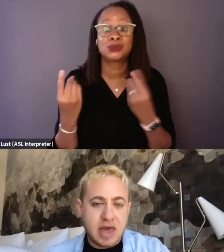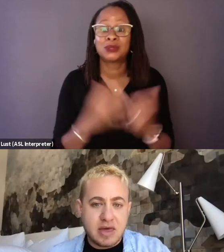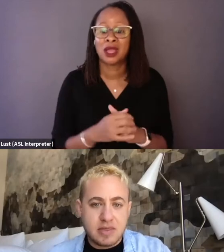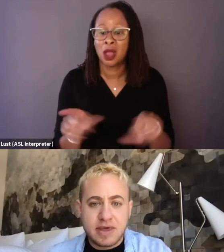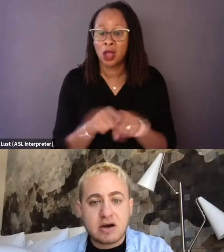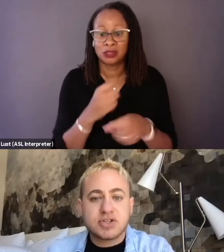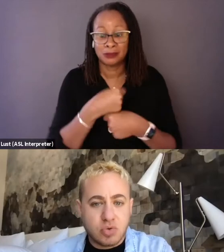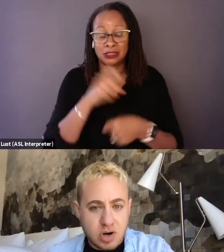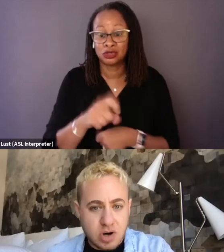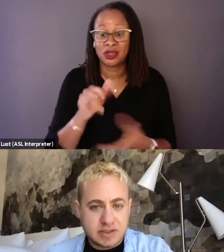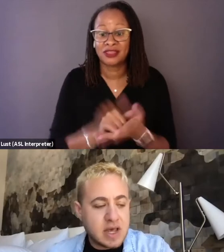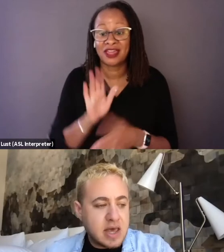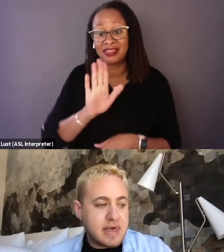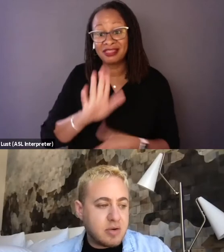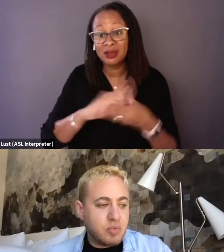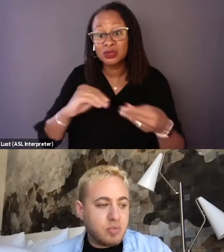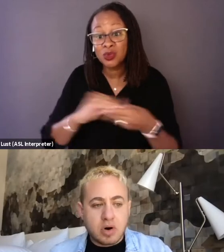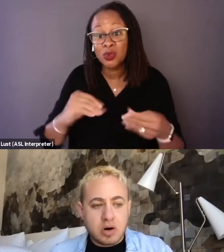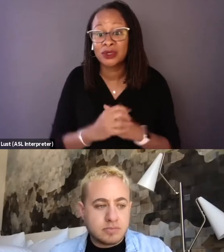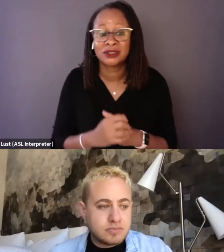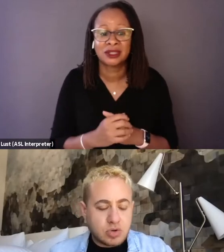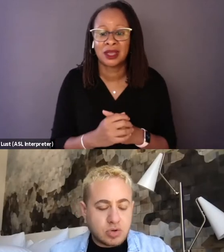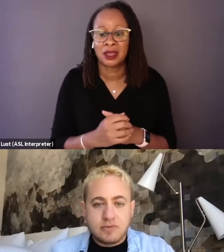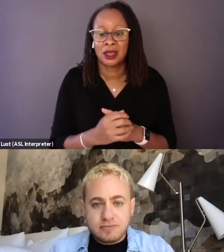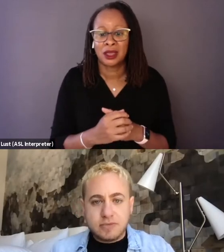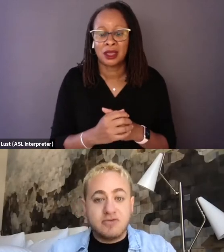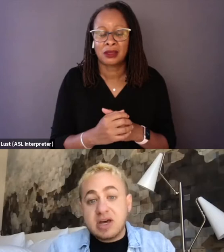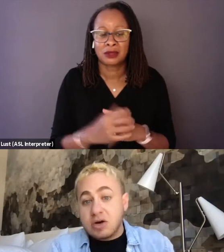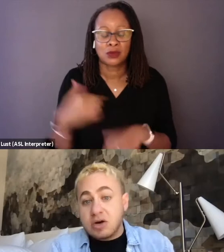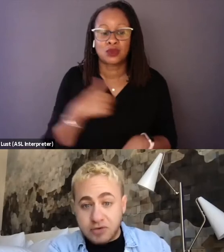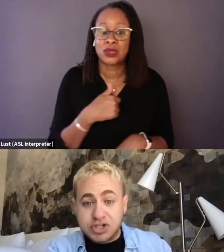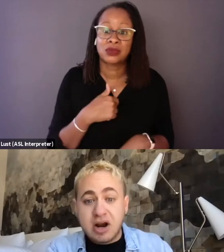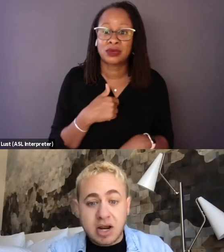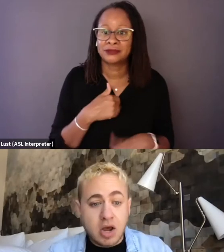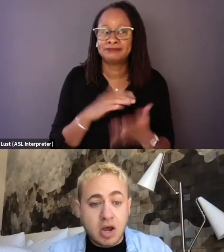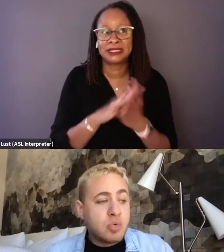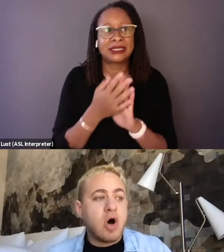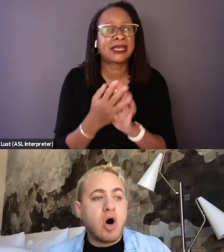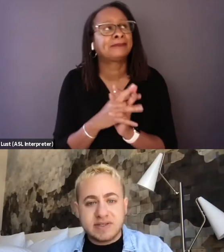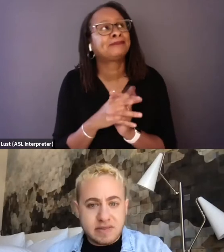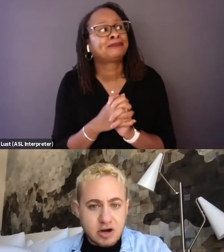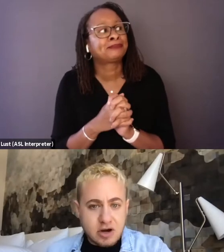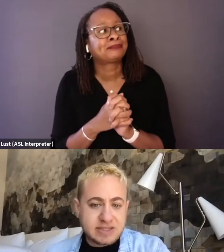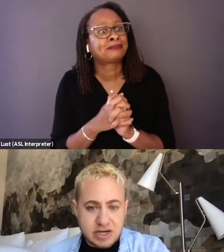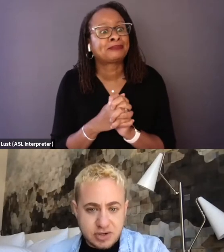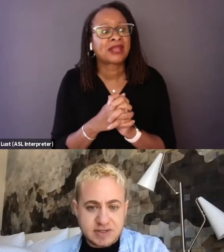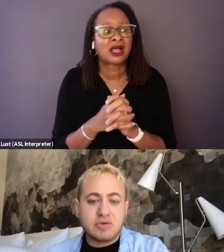that their stories that we were sort of a vehicle for sharing was always in their best interest